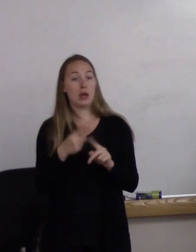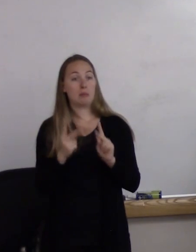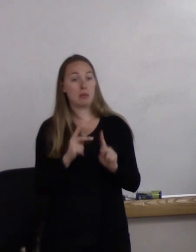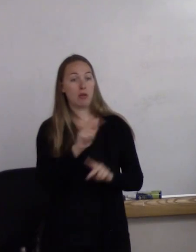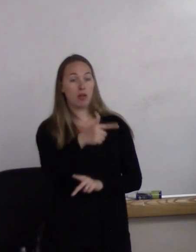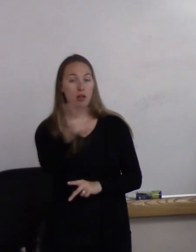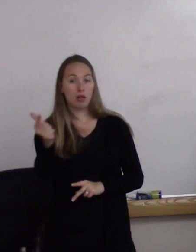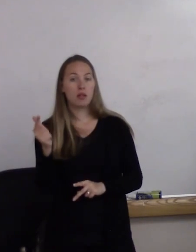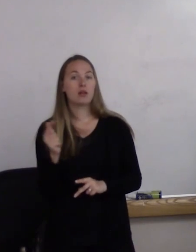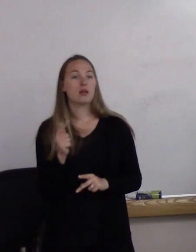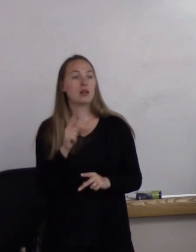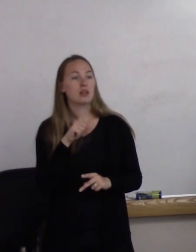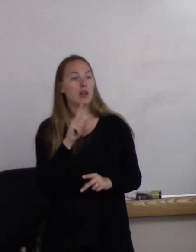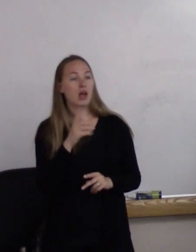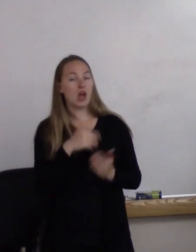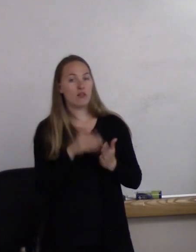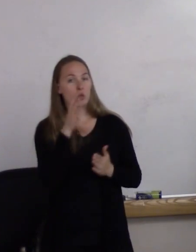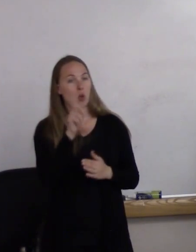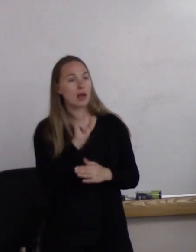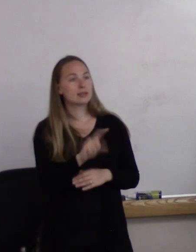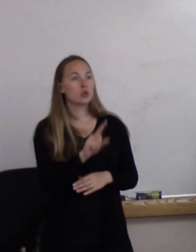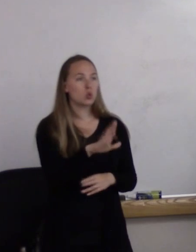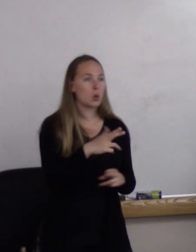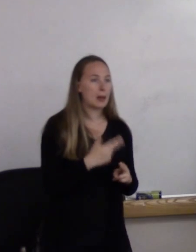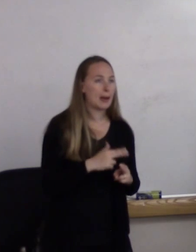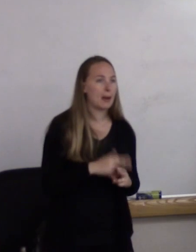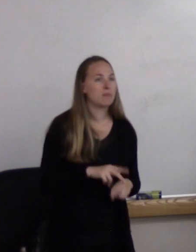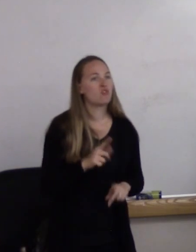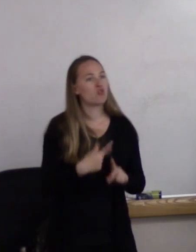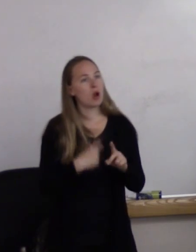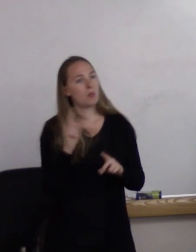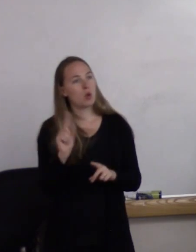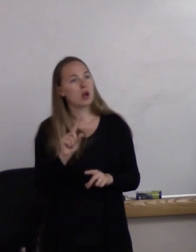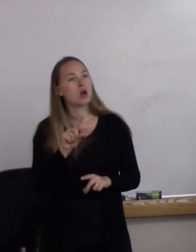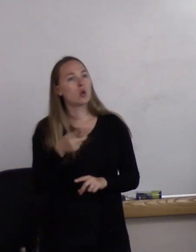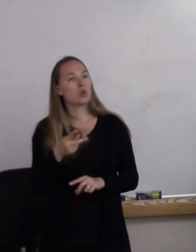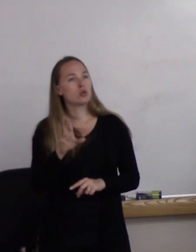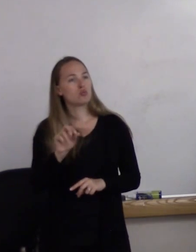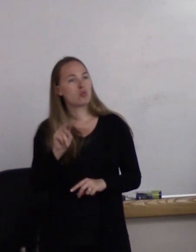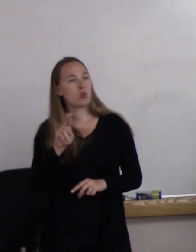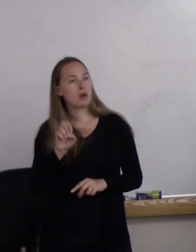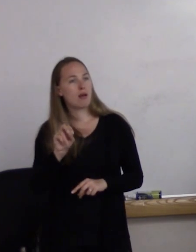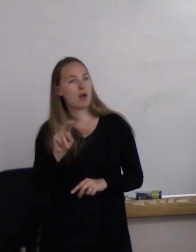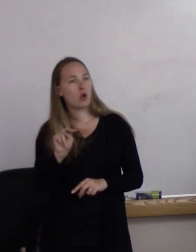you'll often be asked your name, where you're from and what pronouns you prefer to use, which is not something